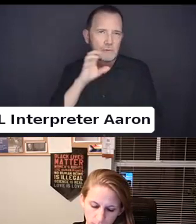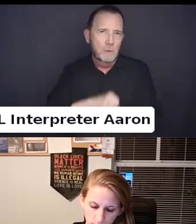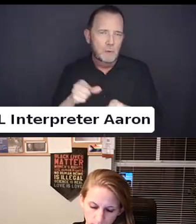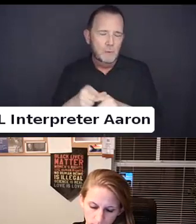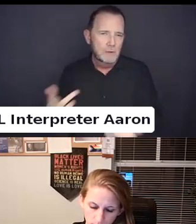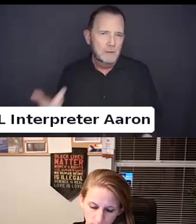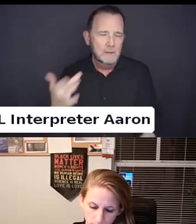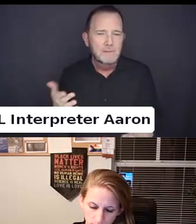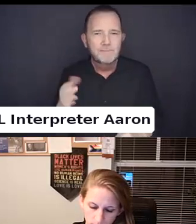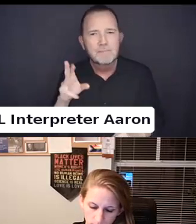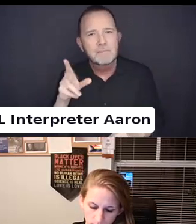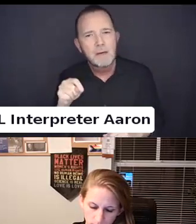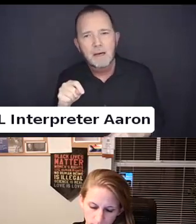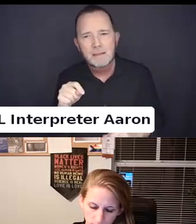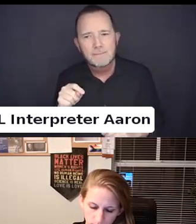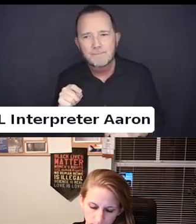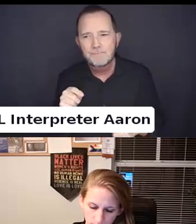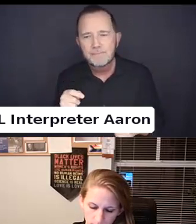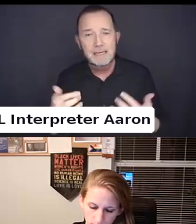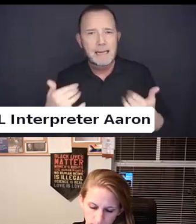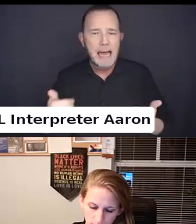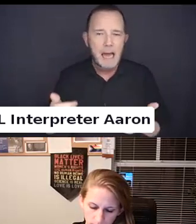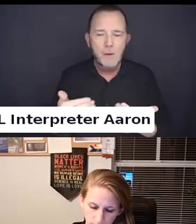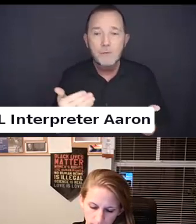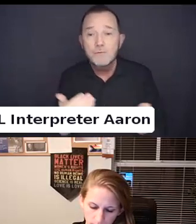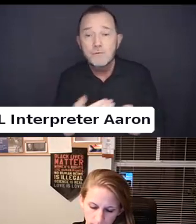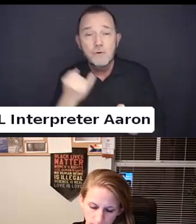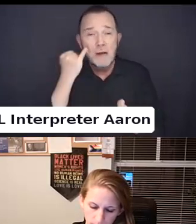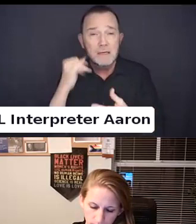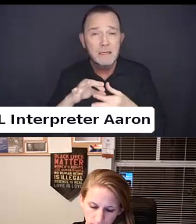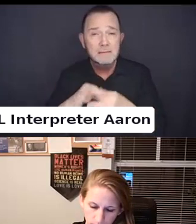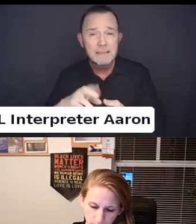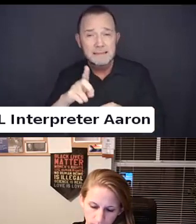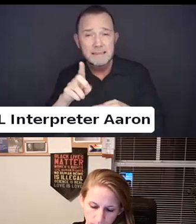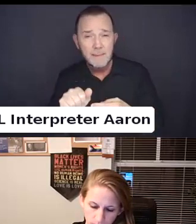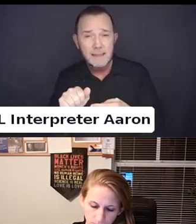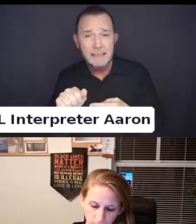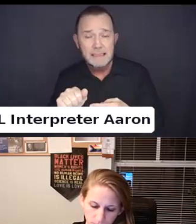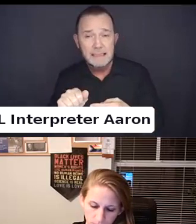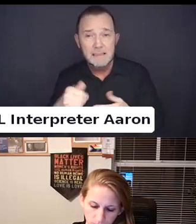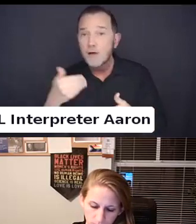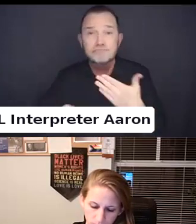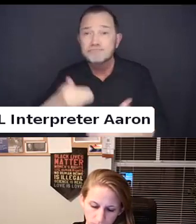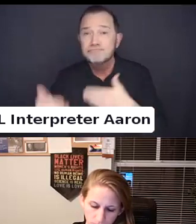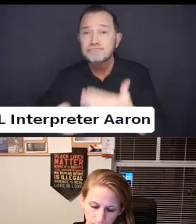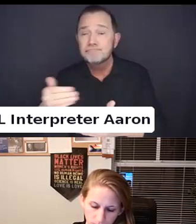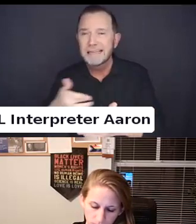I think a lot of the prevailing ideas surrounding disability would have not been inclusive of inner psychiatric disability.